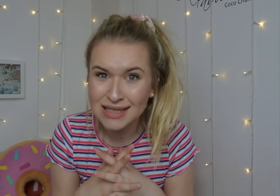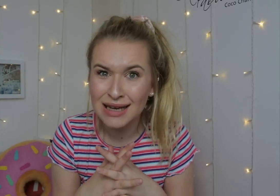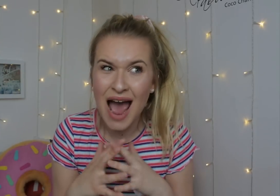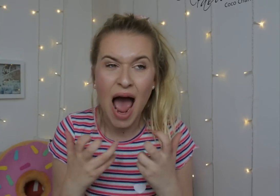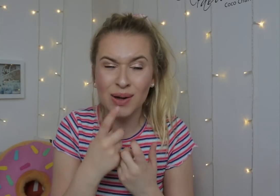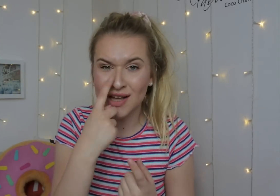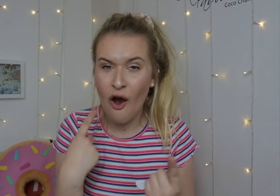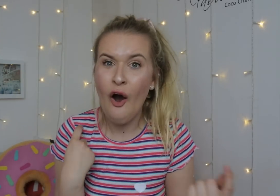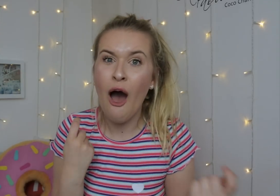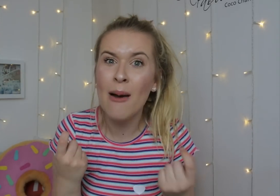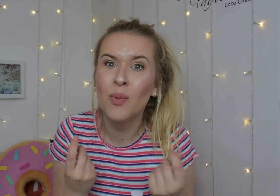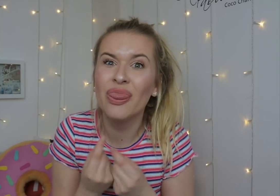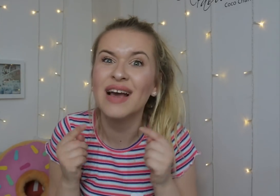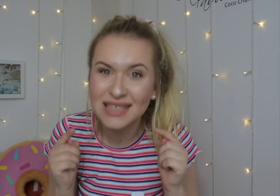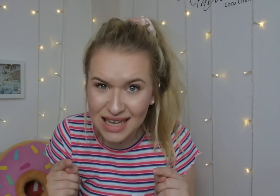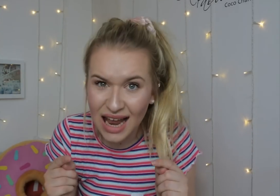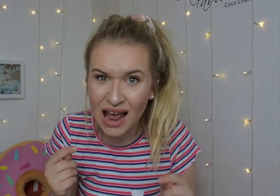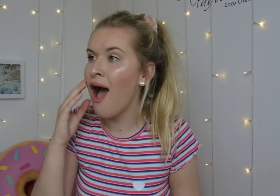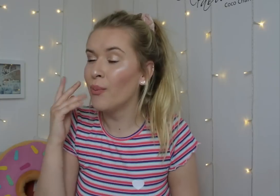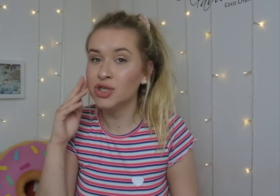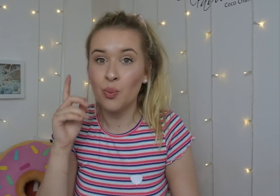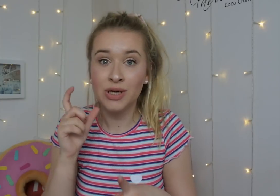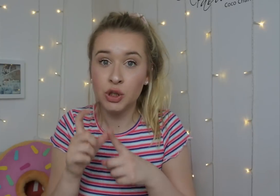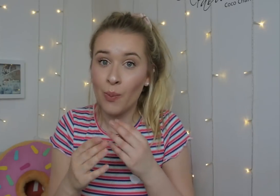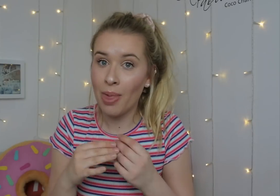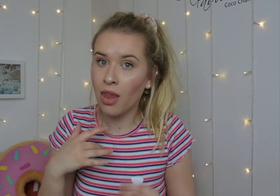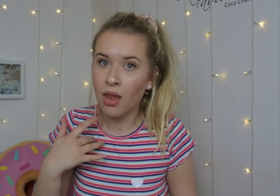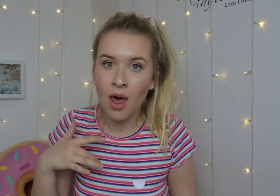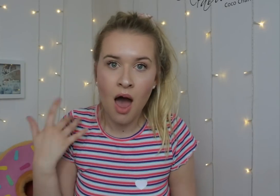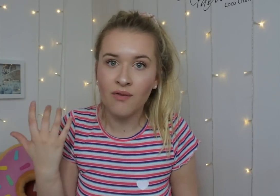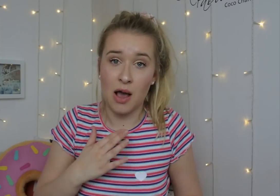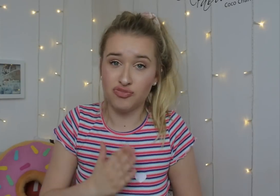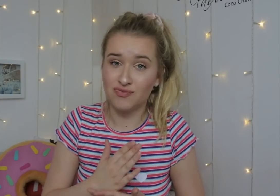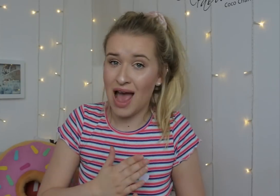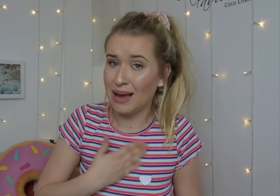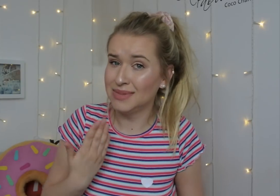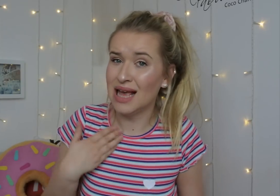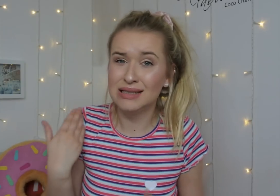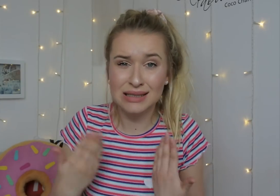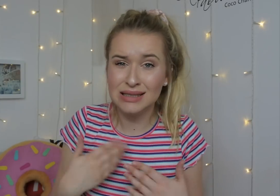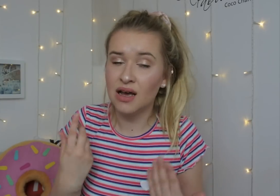I thought how can I even cope with it. I didn't know what to do with my life, so I was really upset about it.